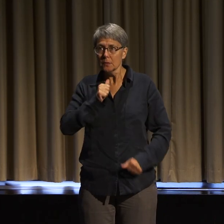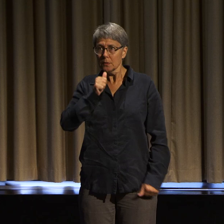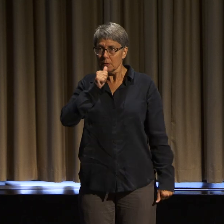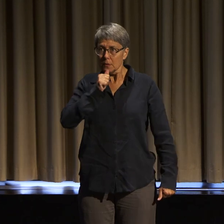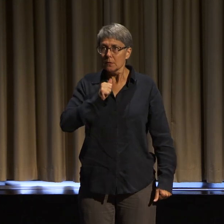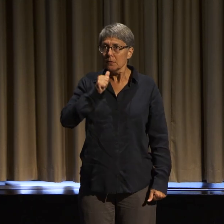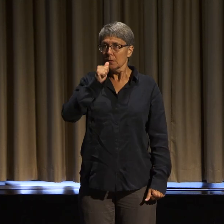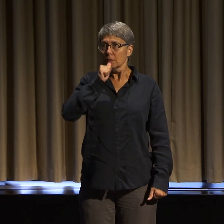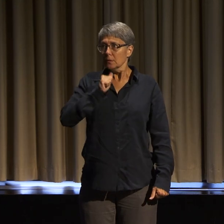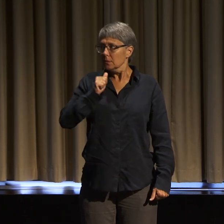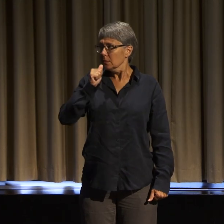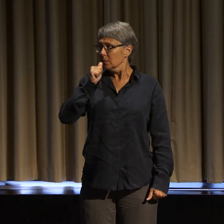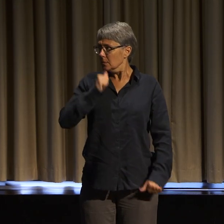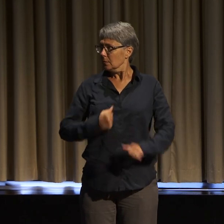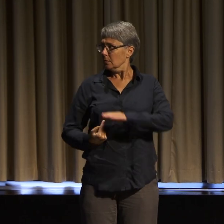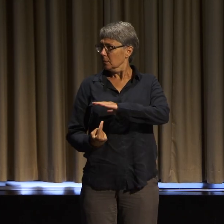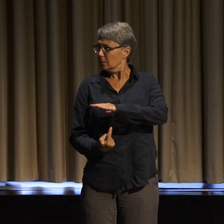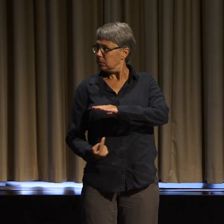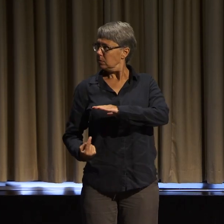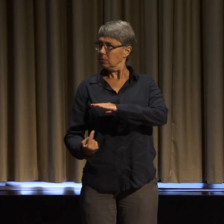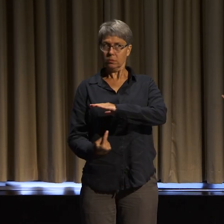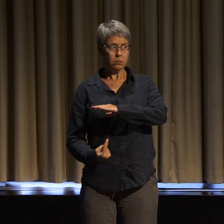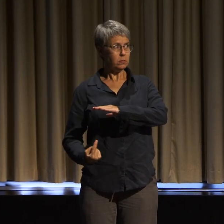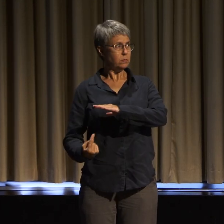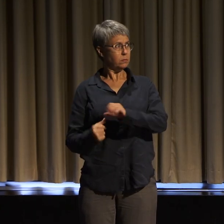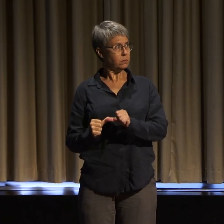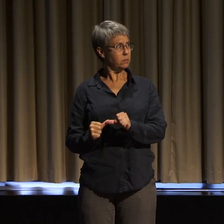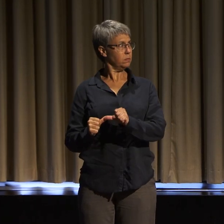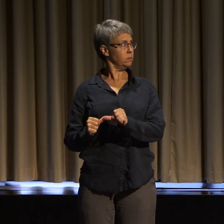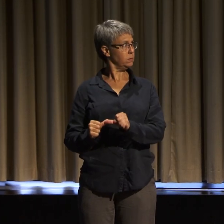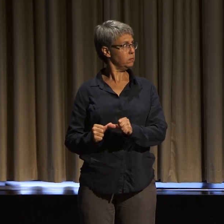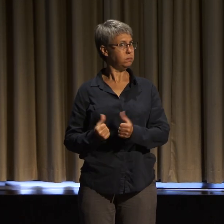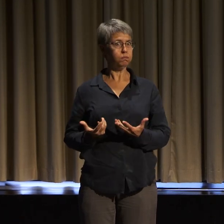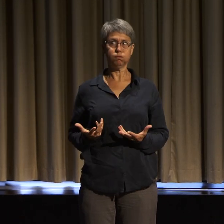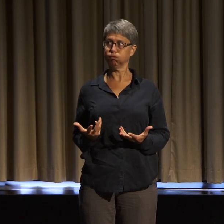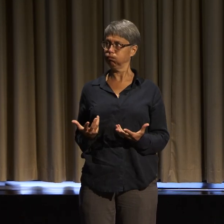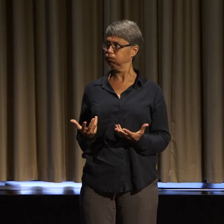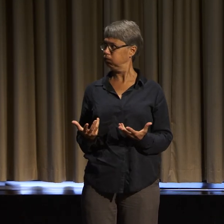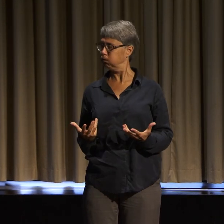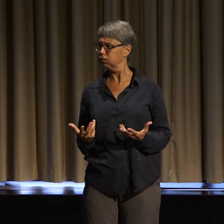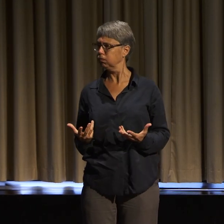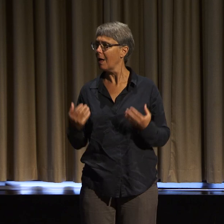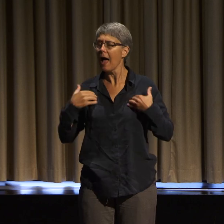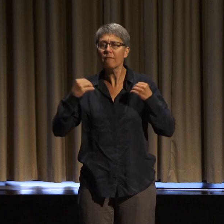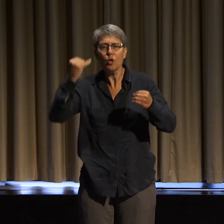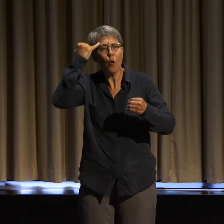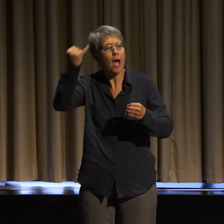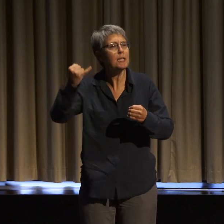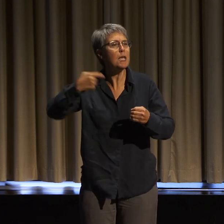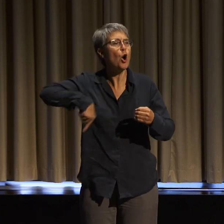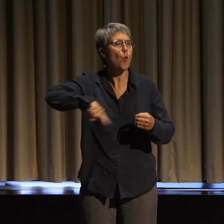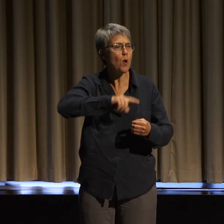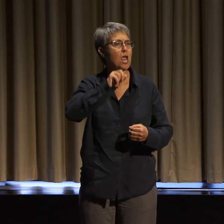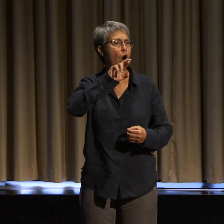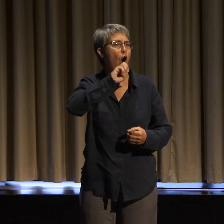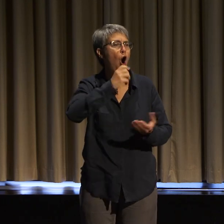and don't even necessarily know that we're gathering here today, that people have been gathering like this.